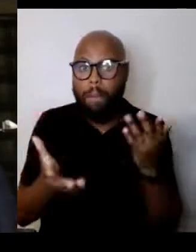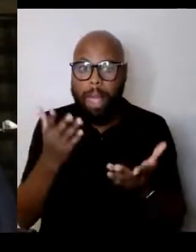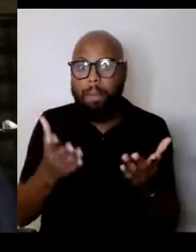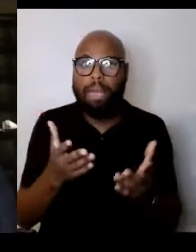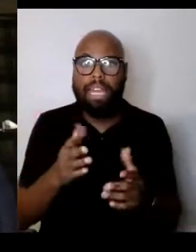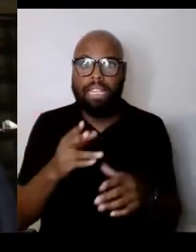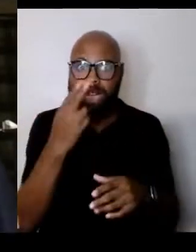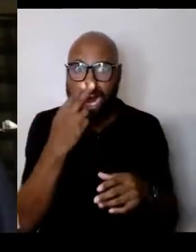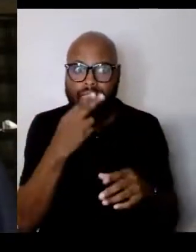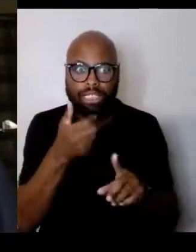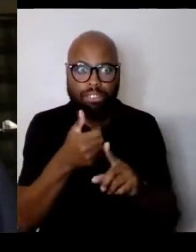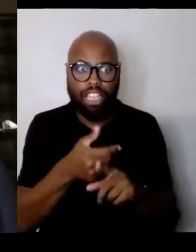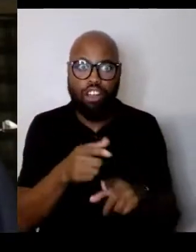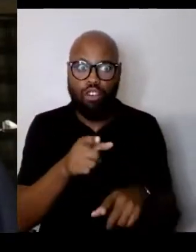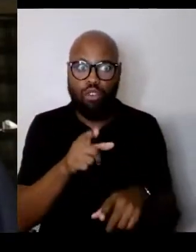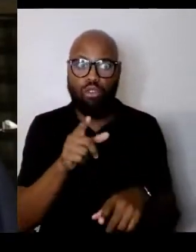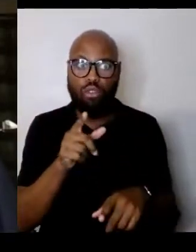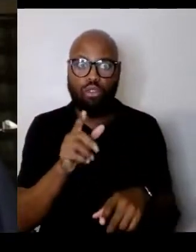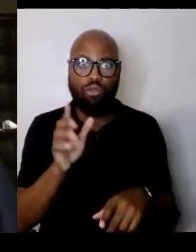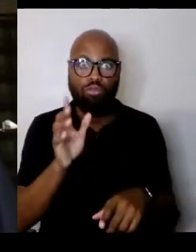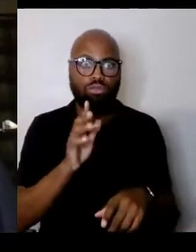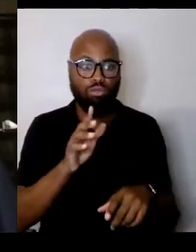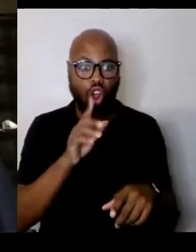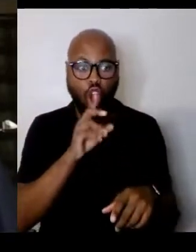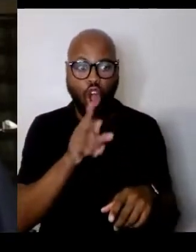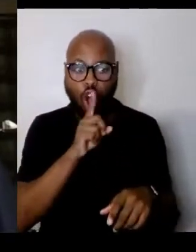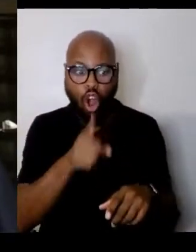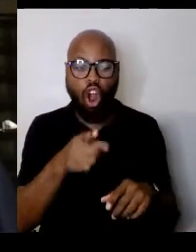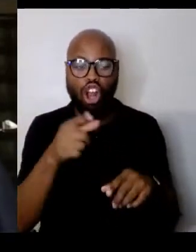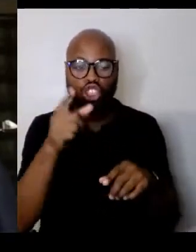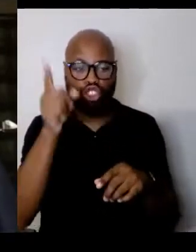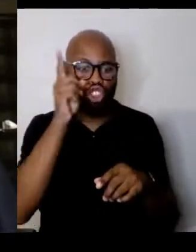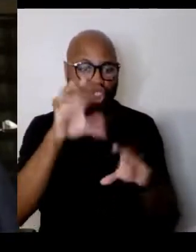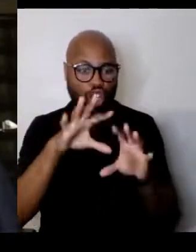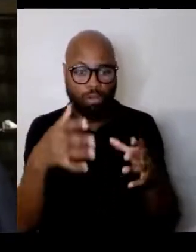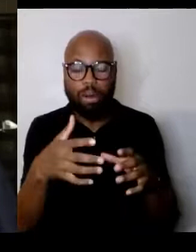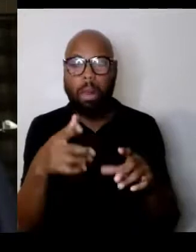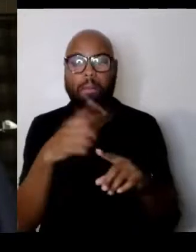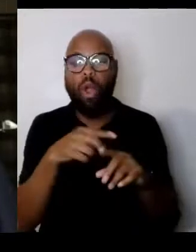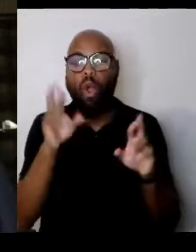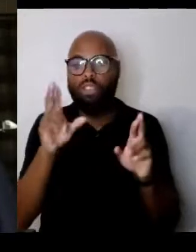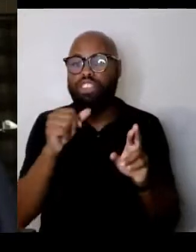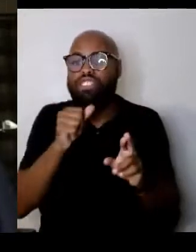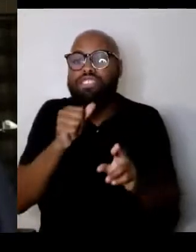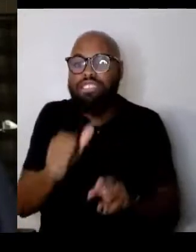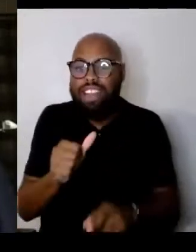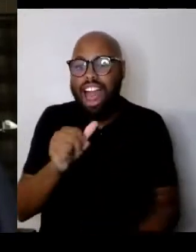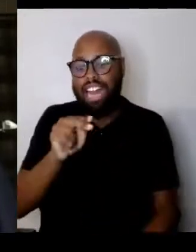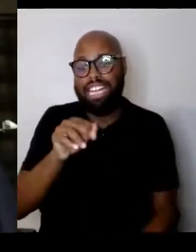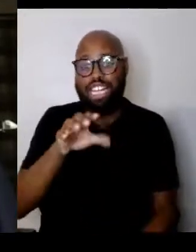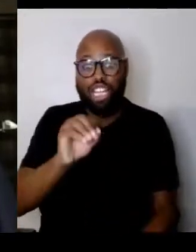they might be, hopefully they're not neo-Nazis or white supremacists.